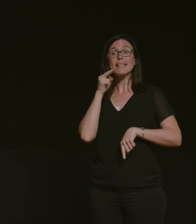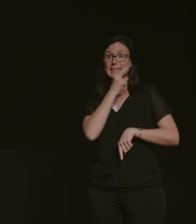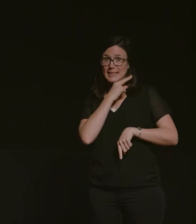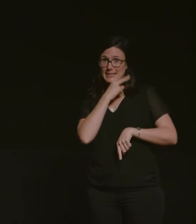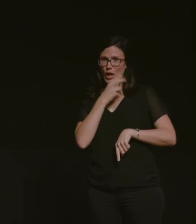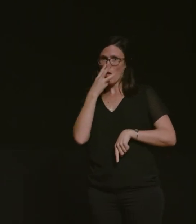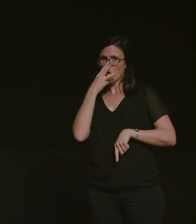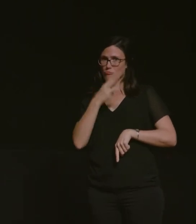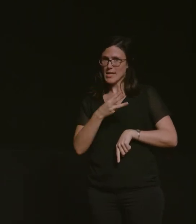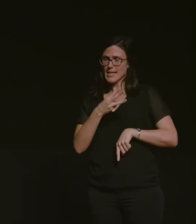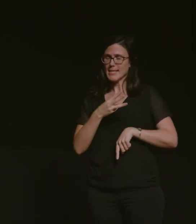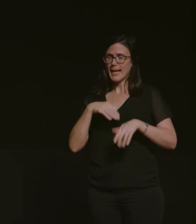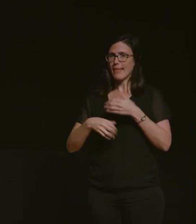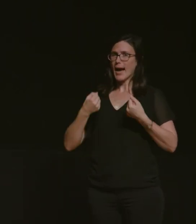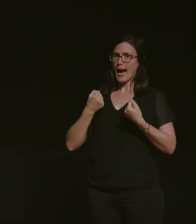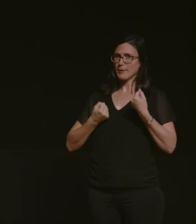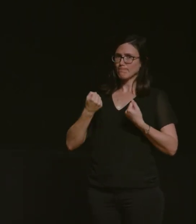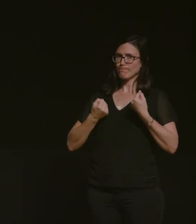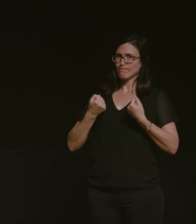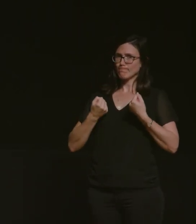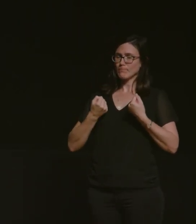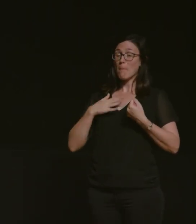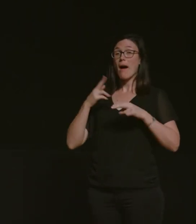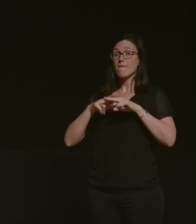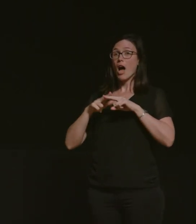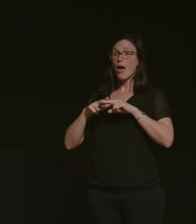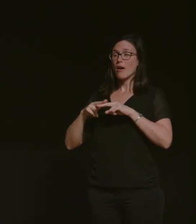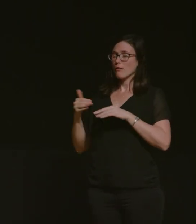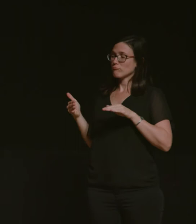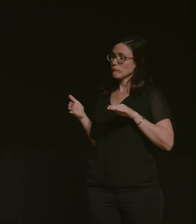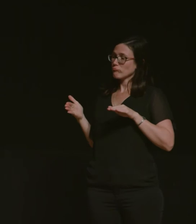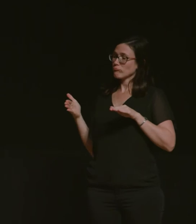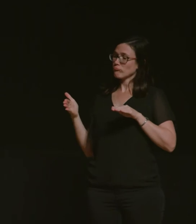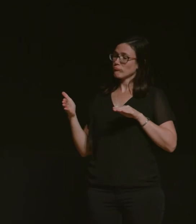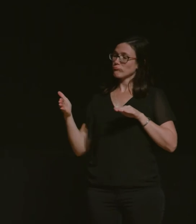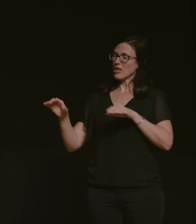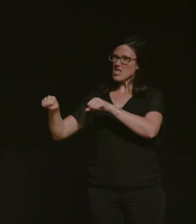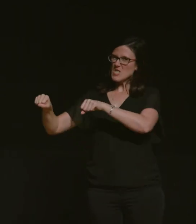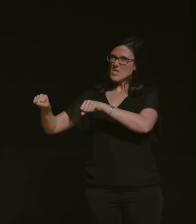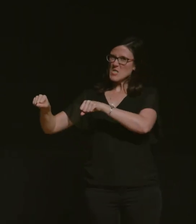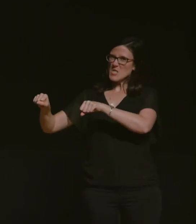time right and my dad roars up on his motor sp bike next to us at the lights he's like